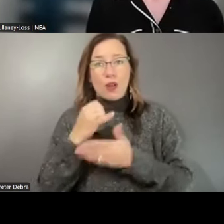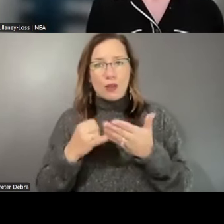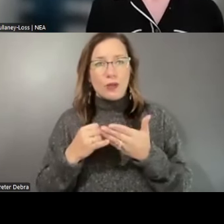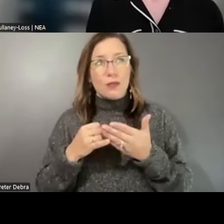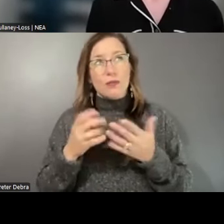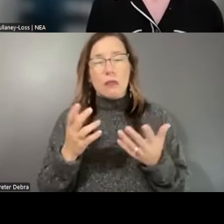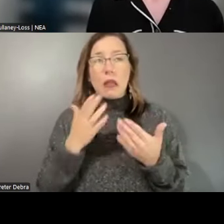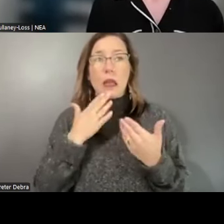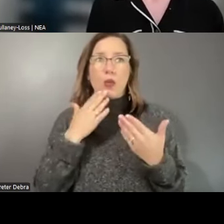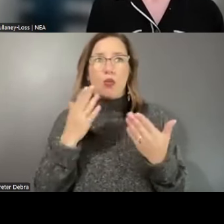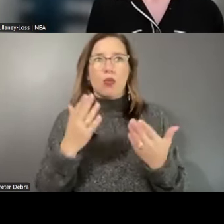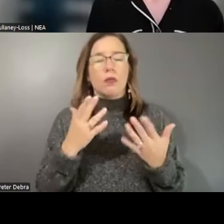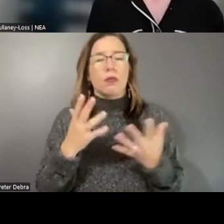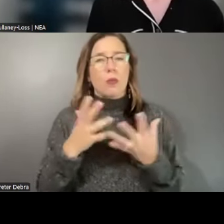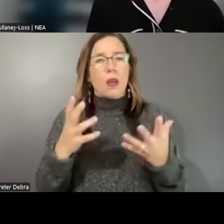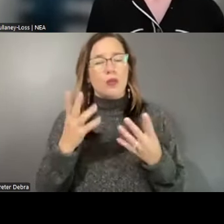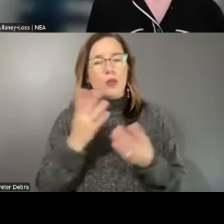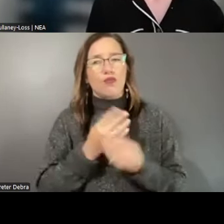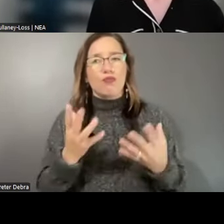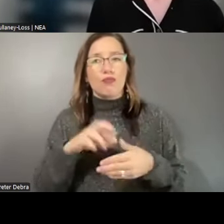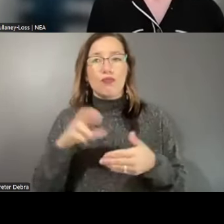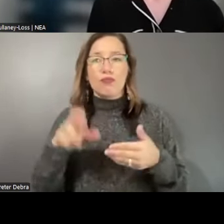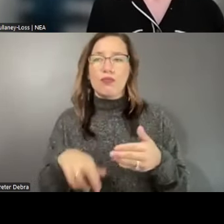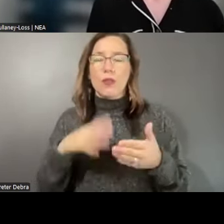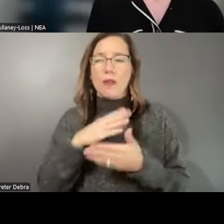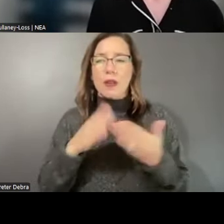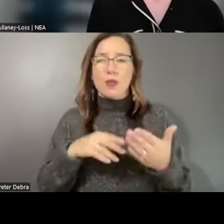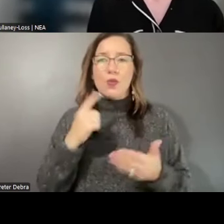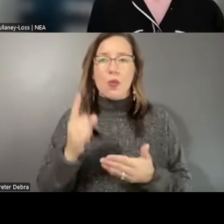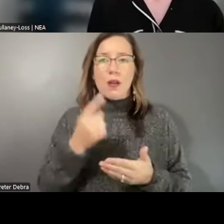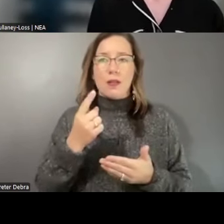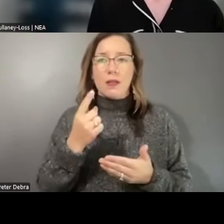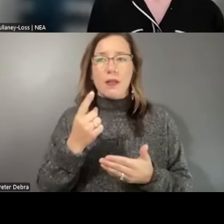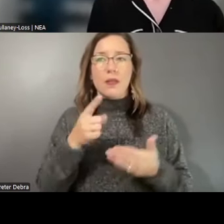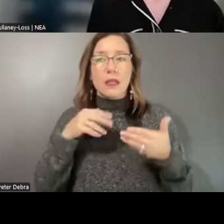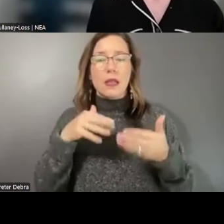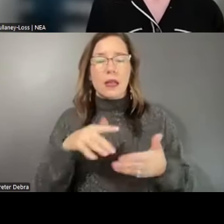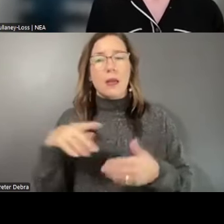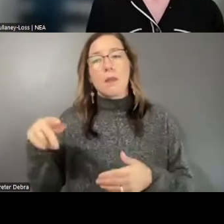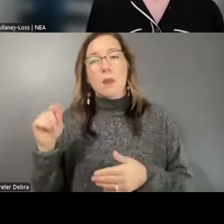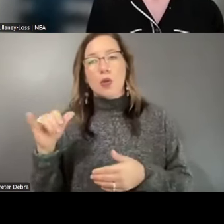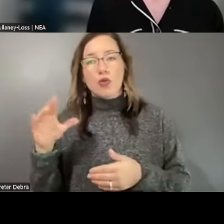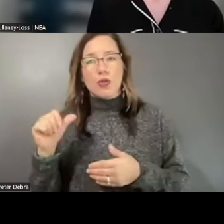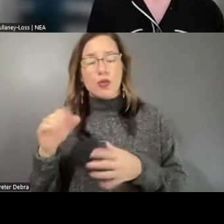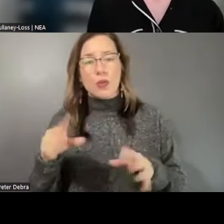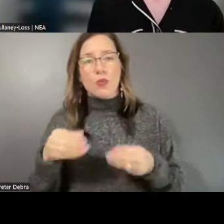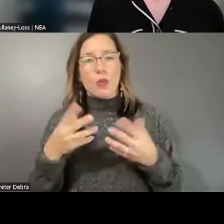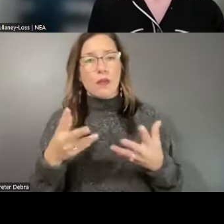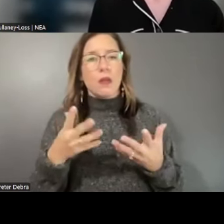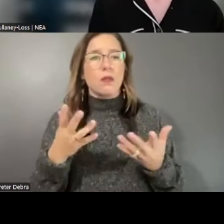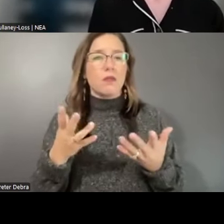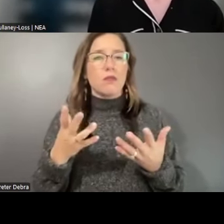findings from phase one of the study. Patricia has provided some of the interim findings,